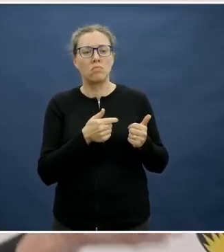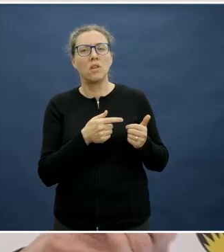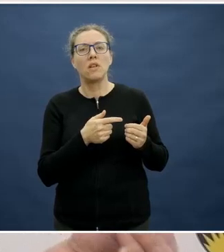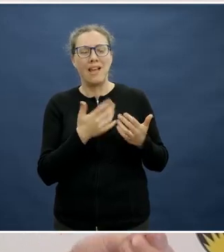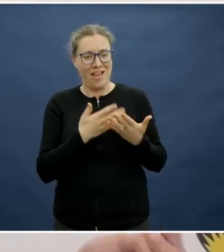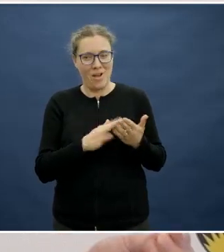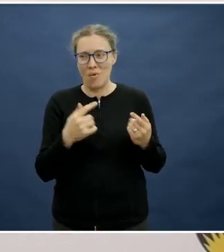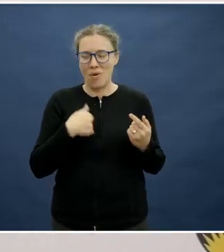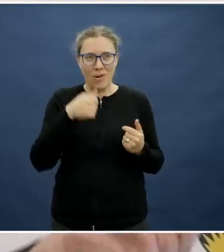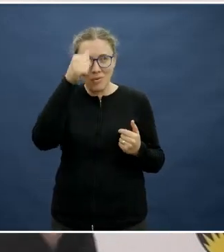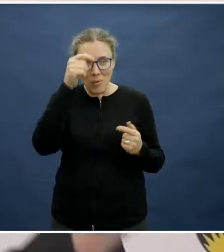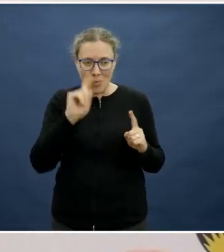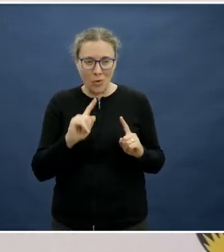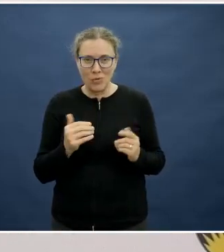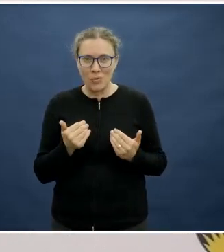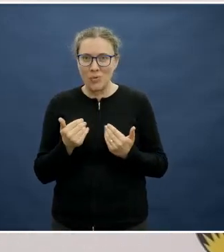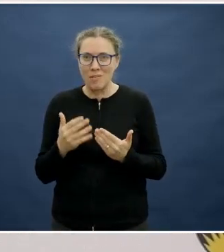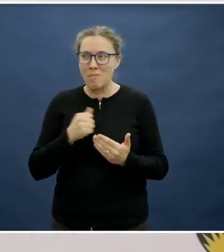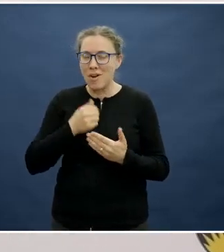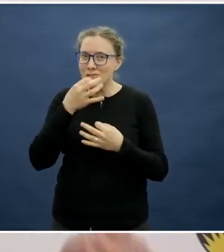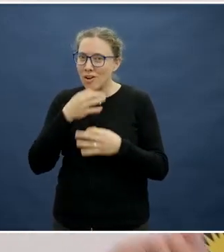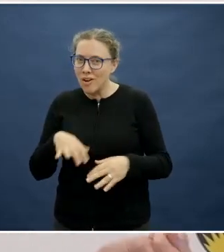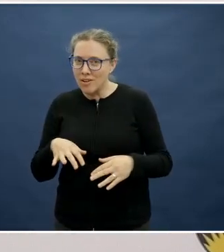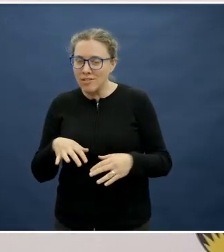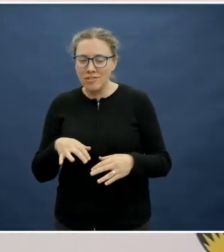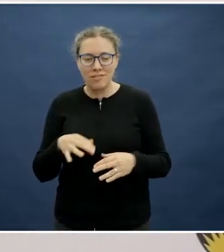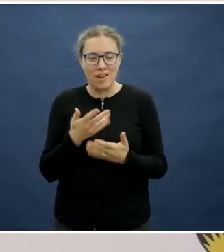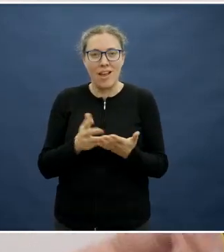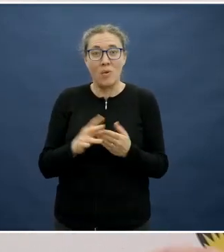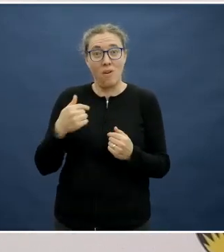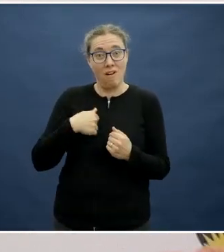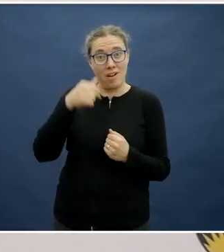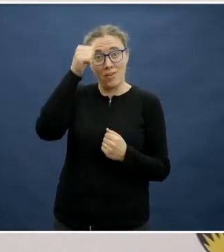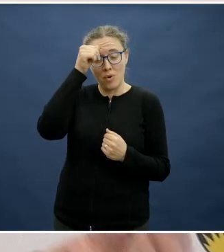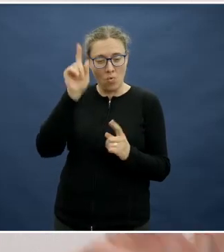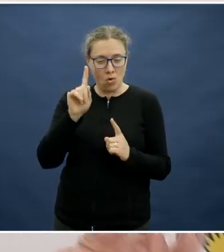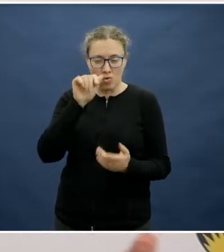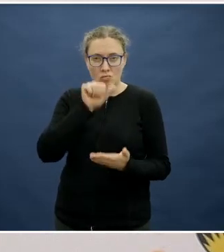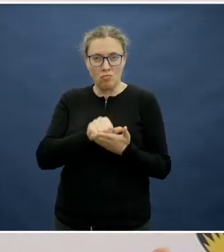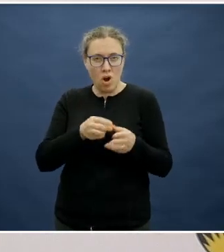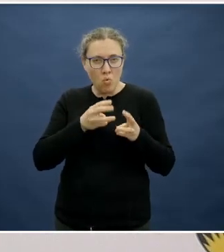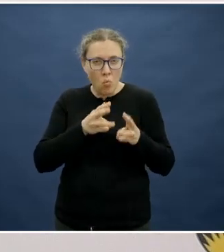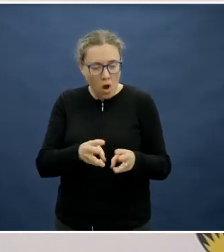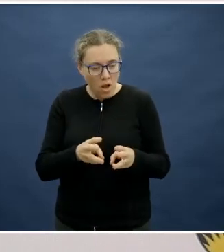How do parents actually discover the right approach, the right methods, the right amounts,